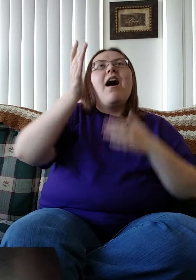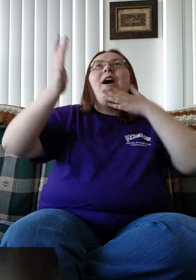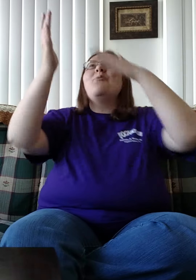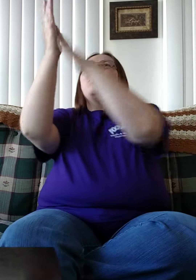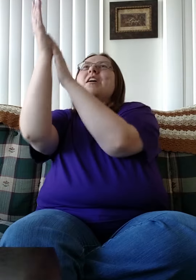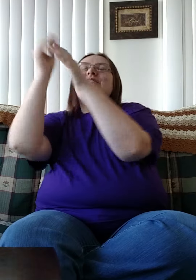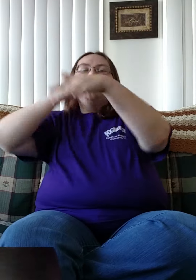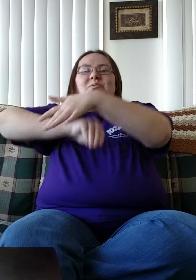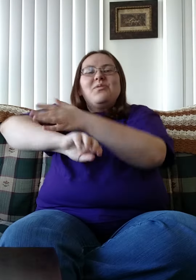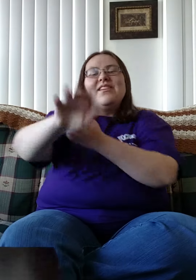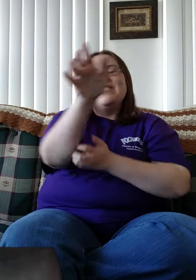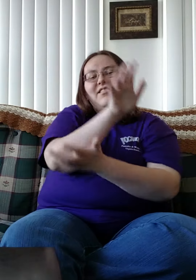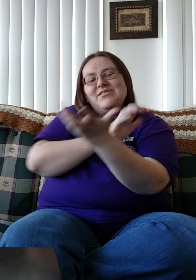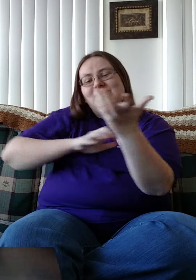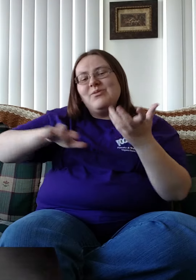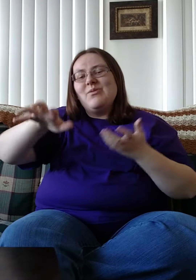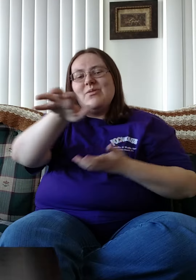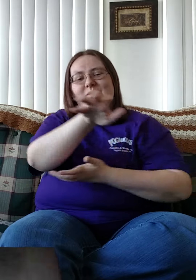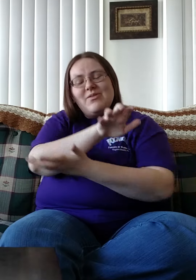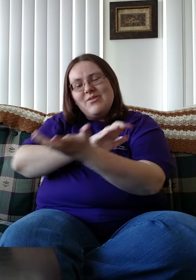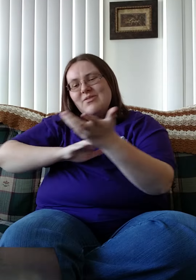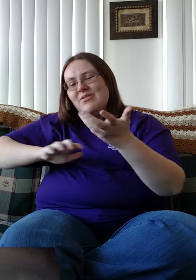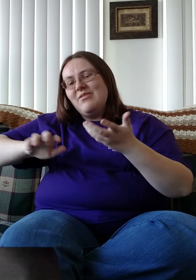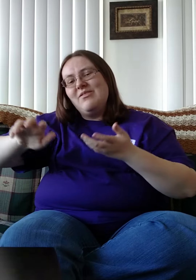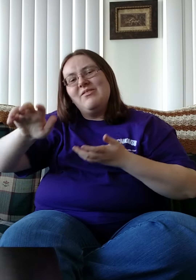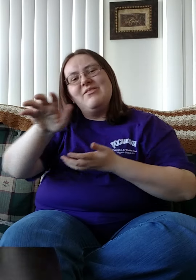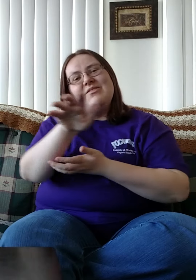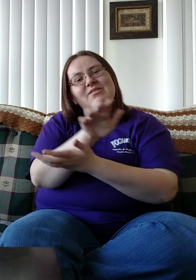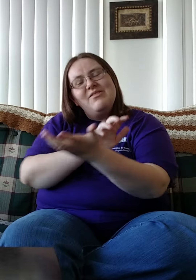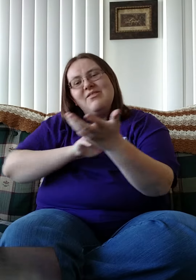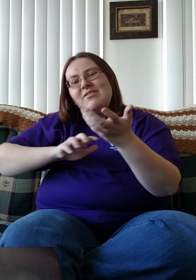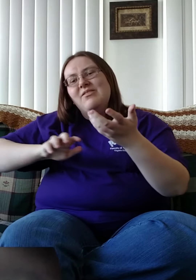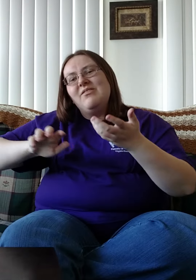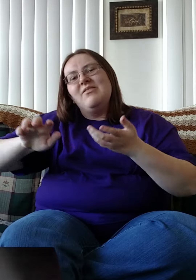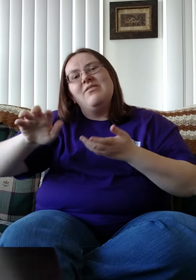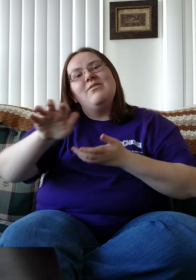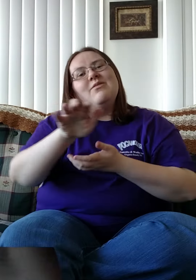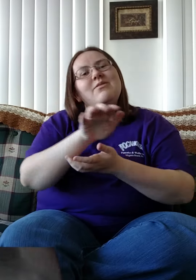I will praise You in this storm